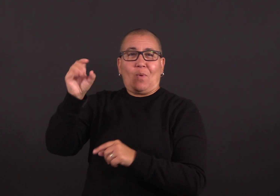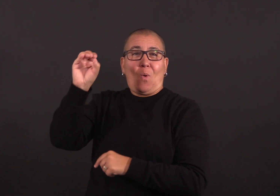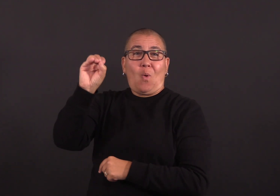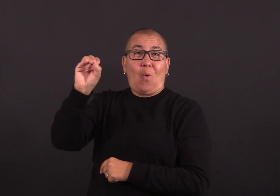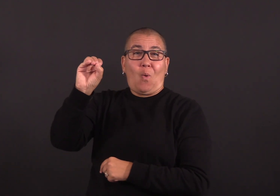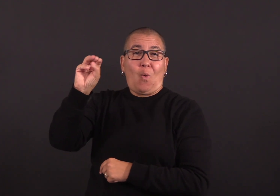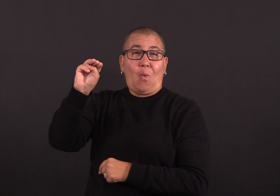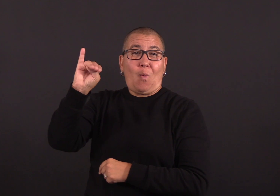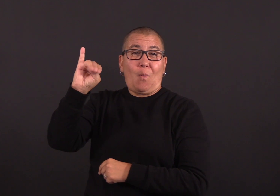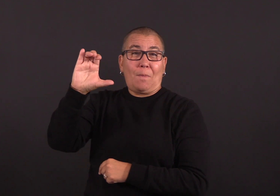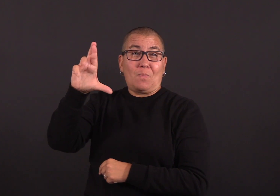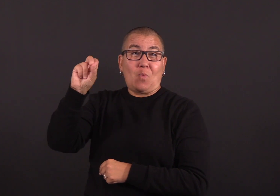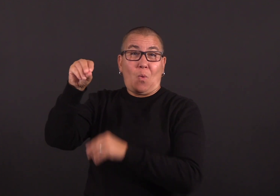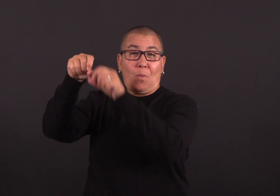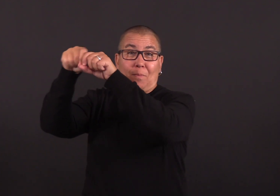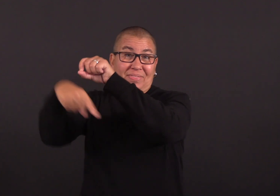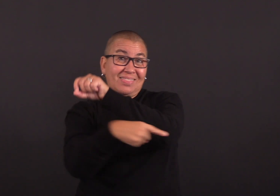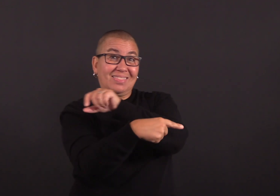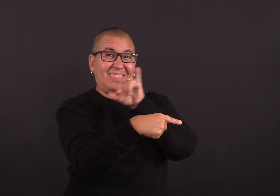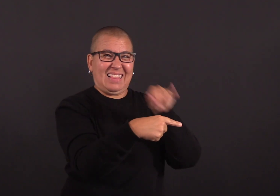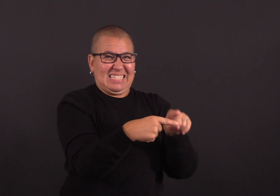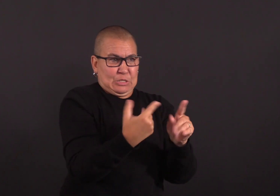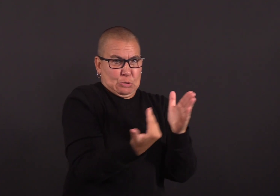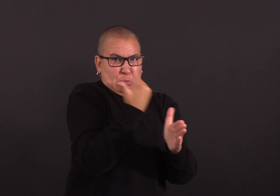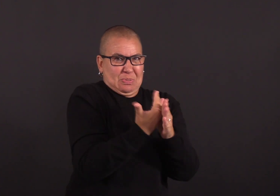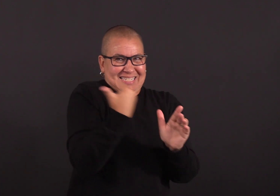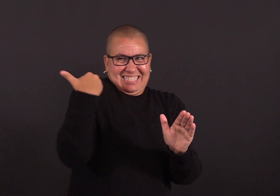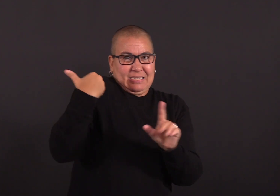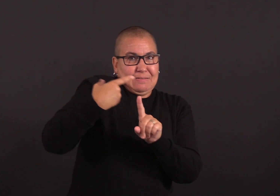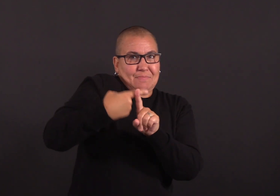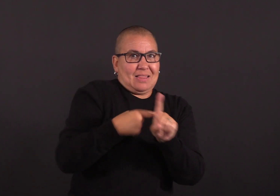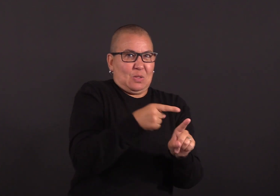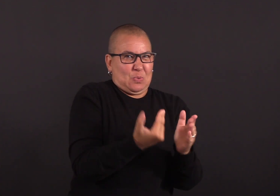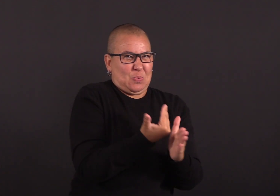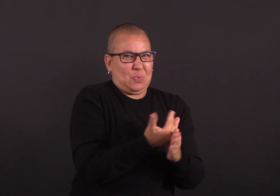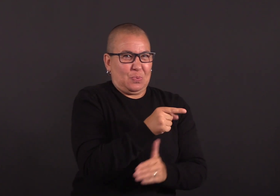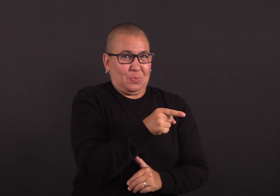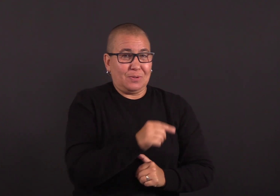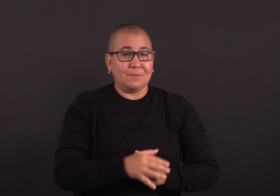was in the news just a few months ago. “I am not aware of data that suggests